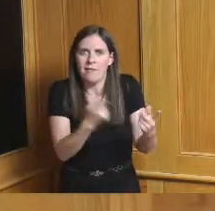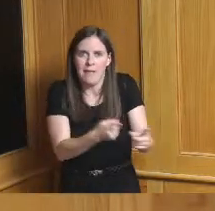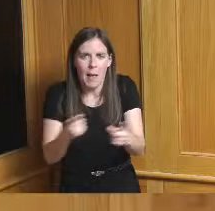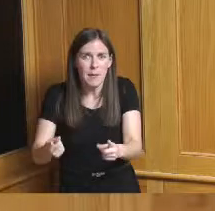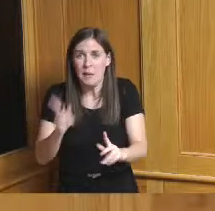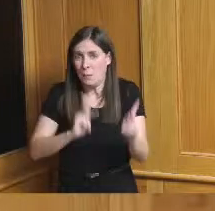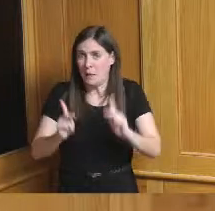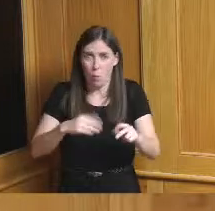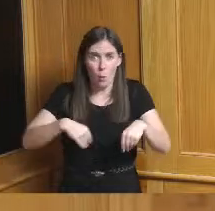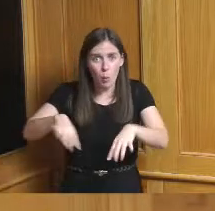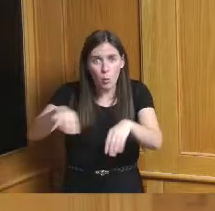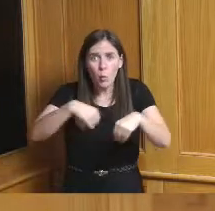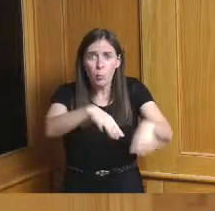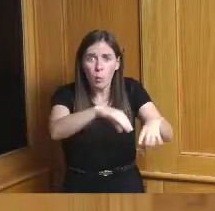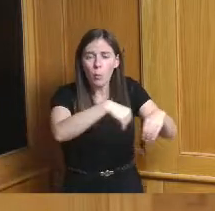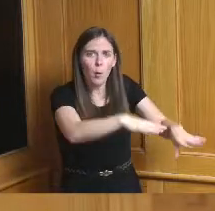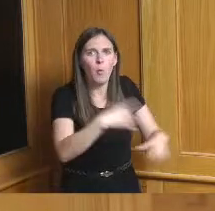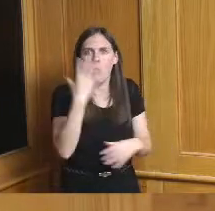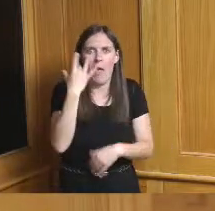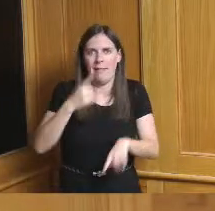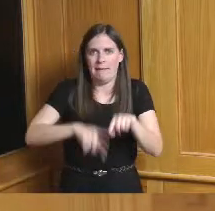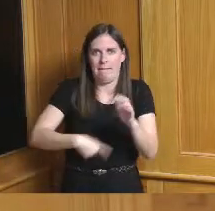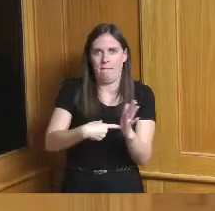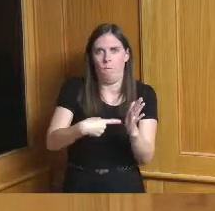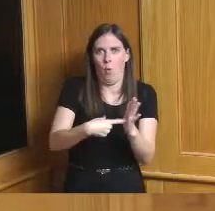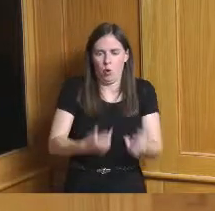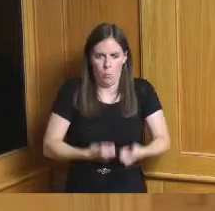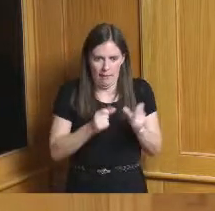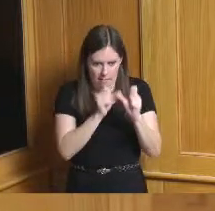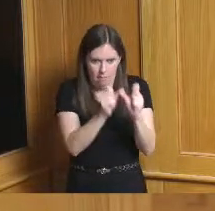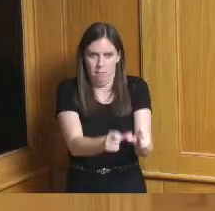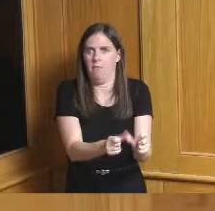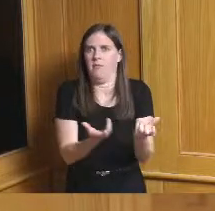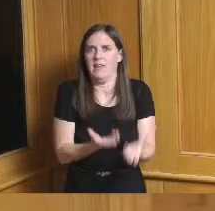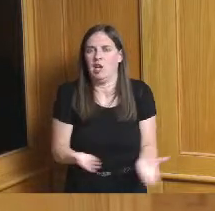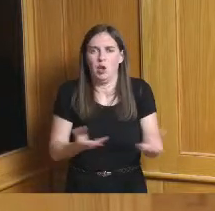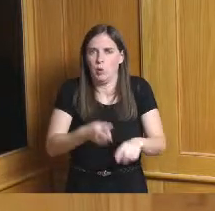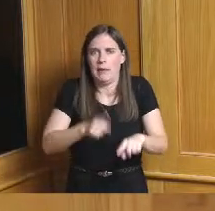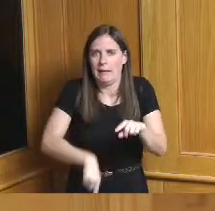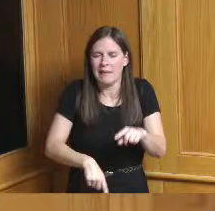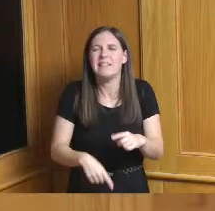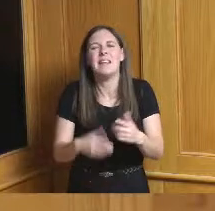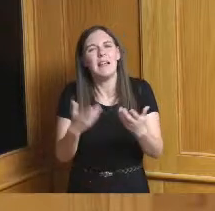can't afford to live here and some of the issues that maybe some of the suburbs did not have to